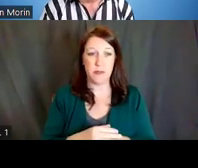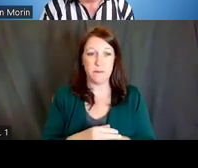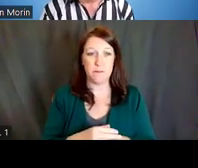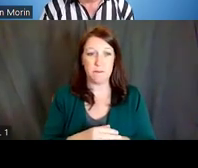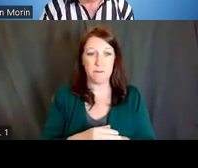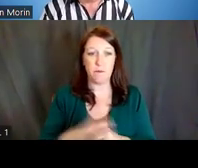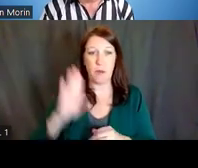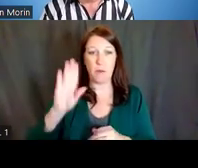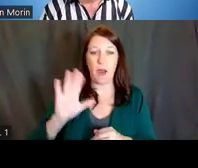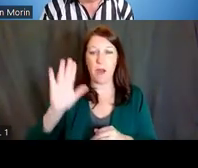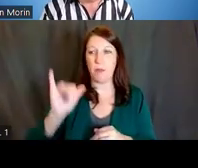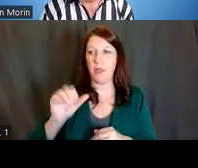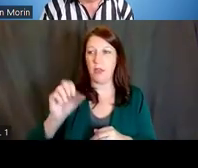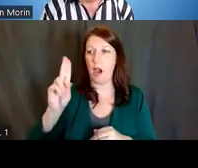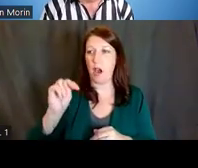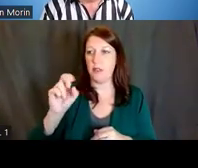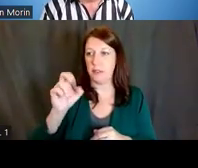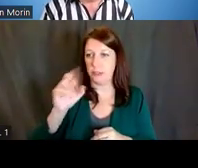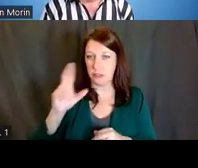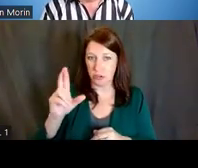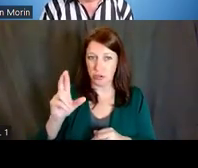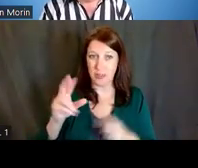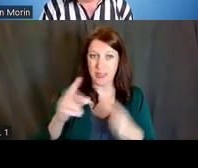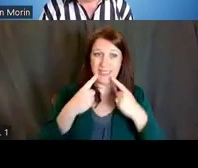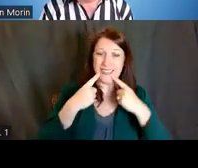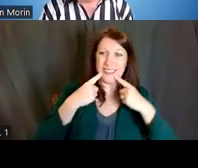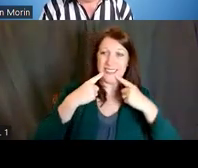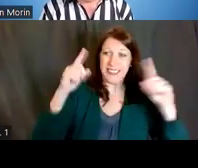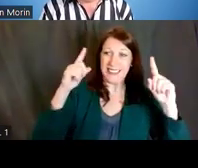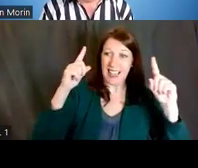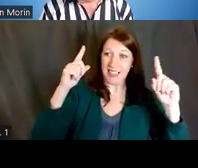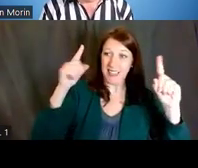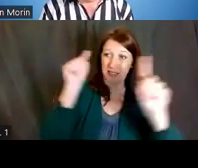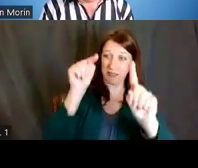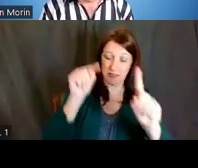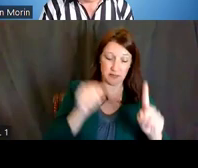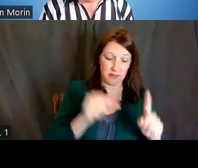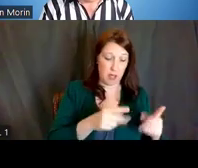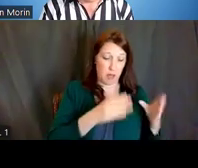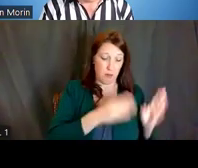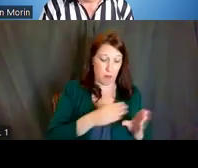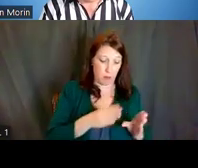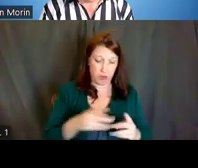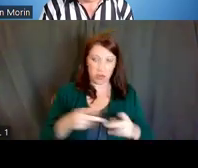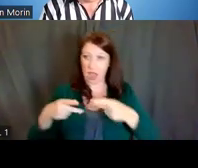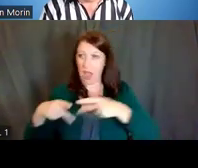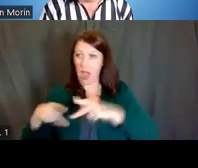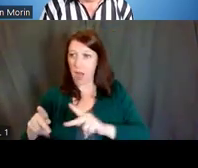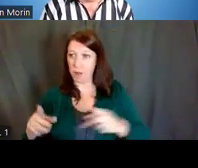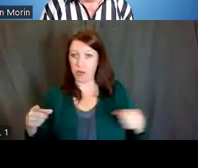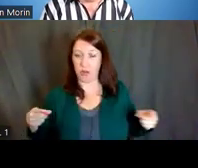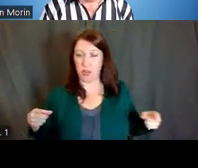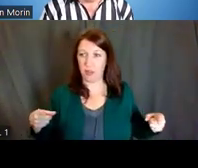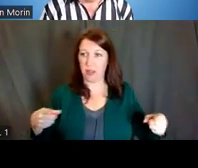"Success is where preparation and opportunity meet." Along that journey, we want to leave you